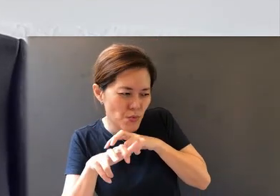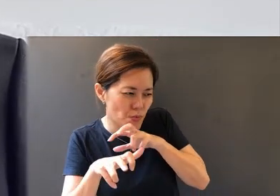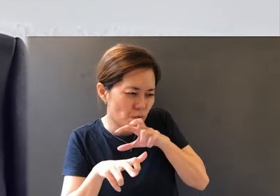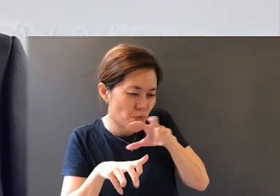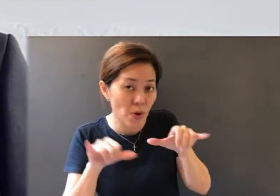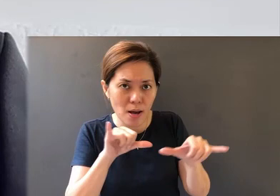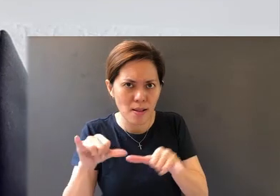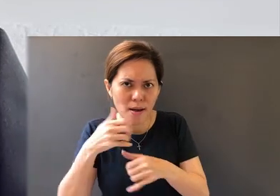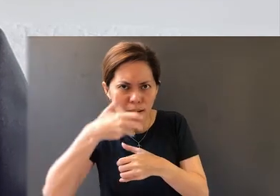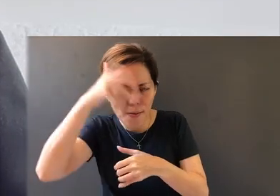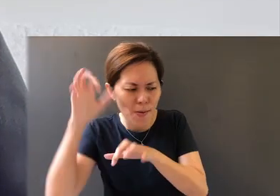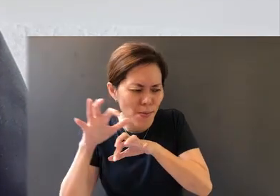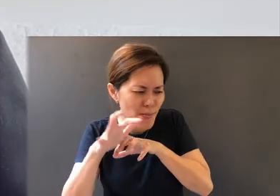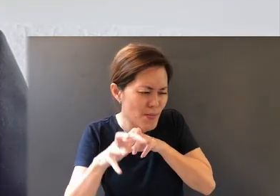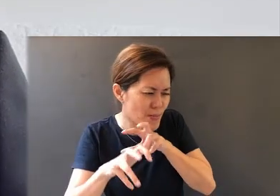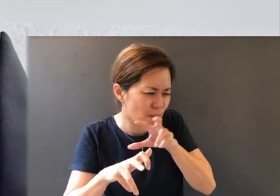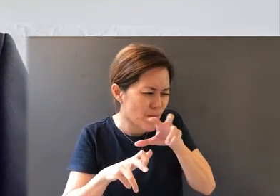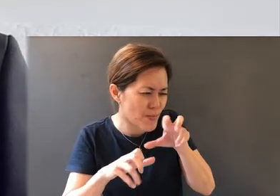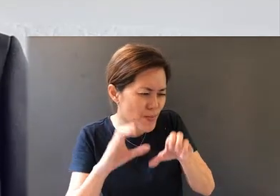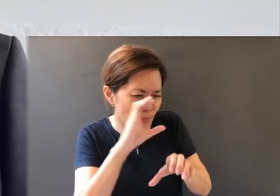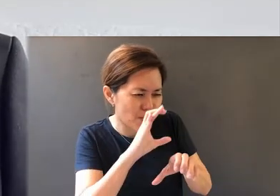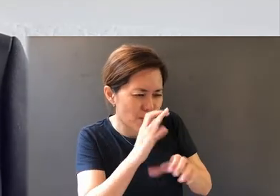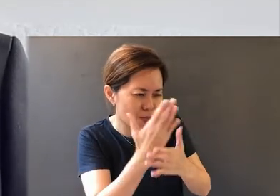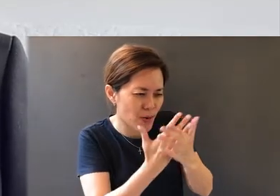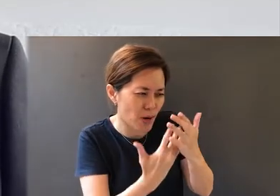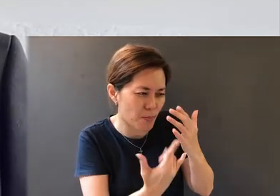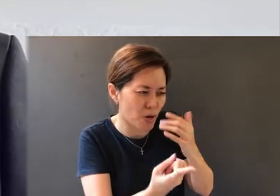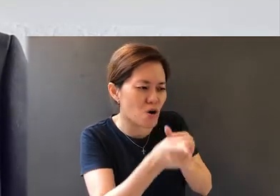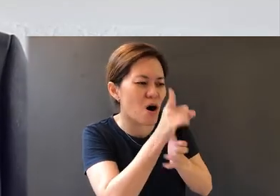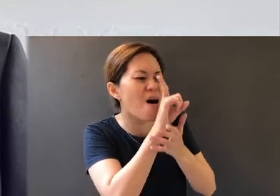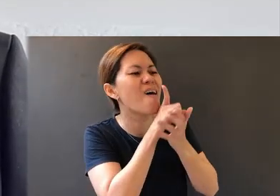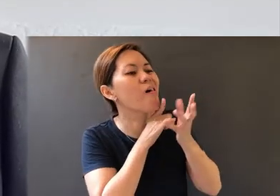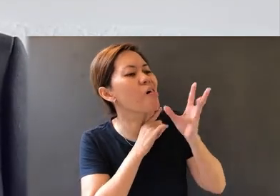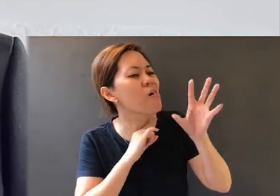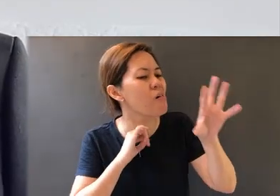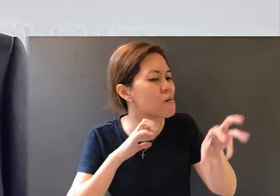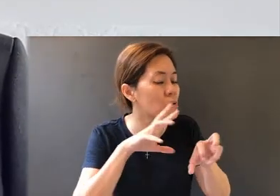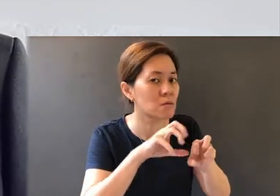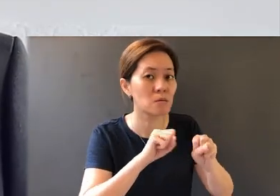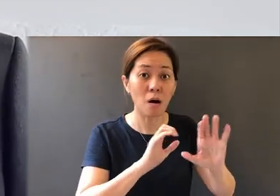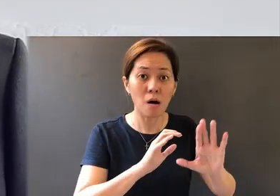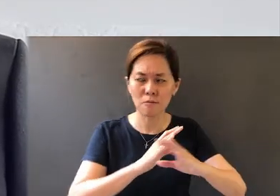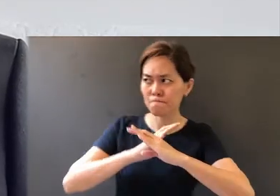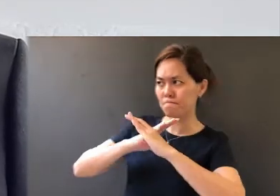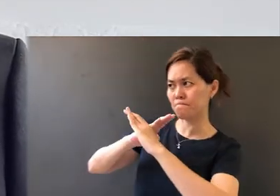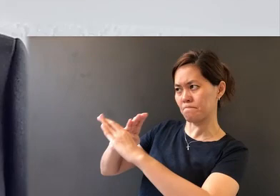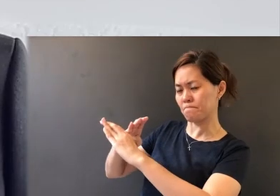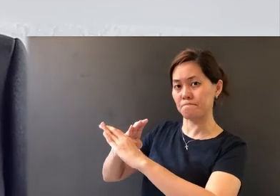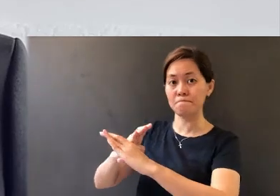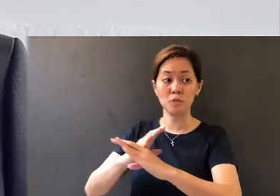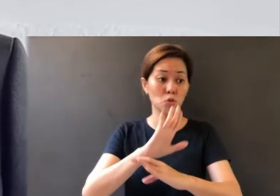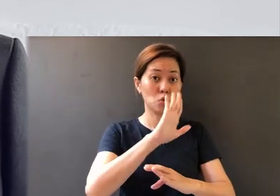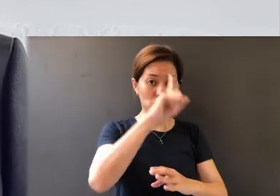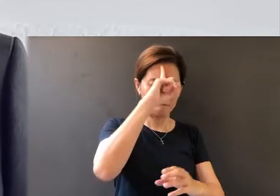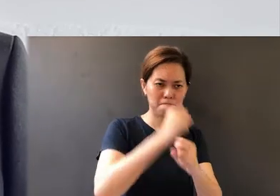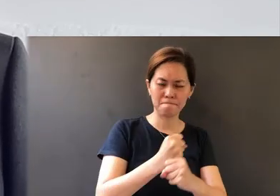lion, seeking someone to devour. Resist him, firm in your faith,